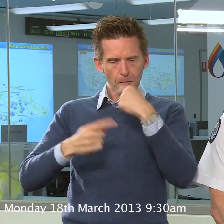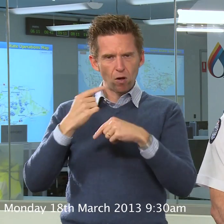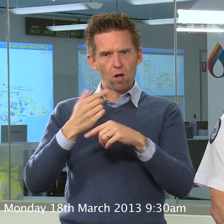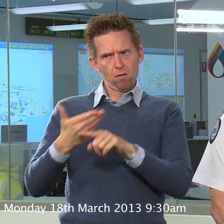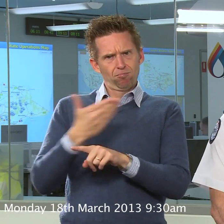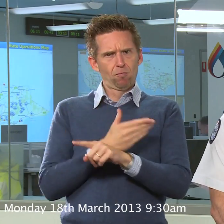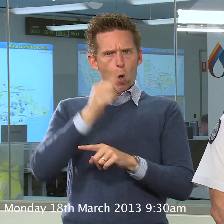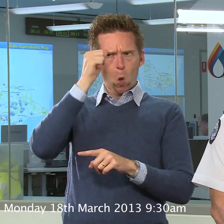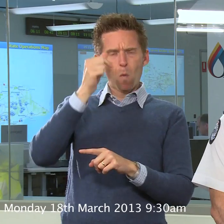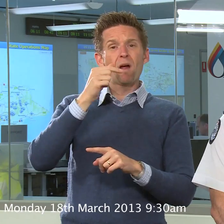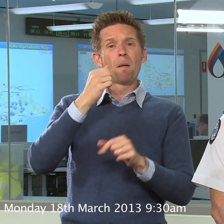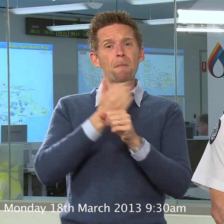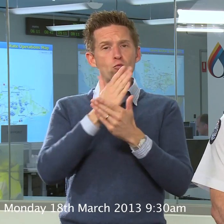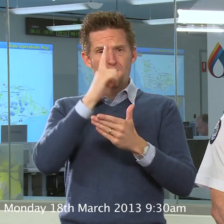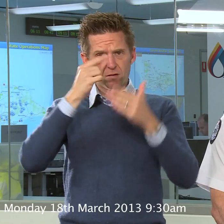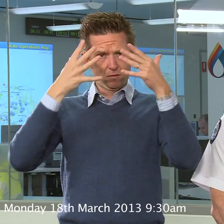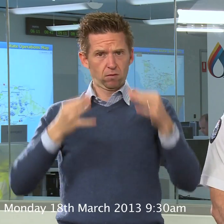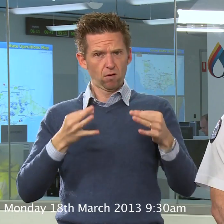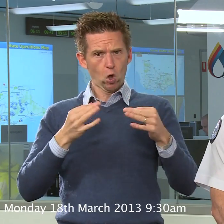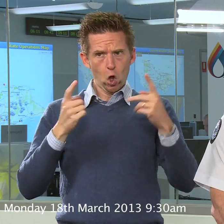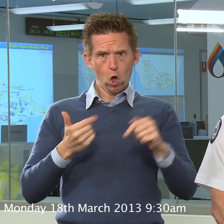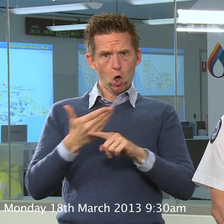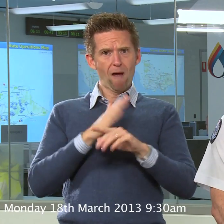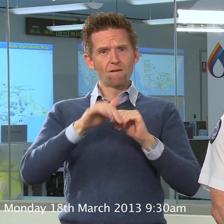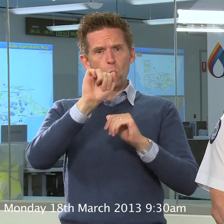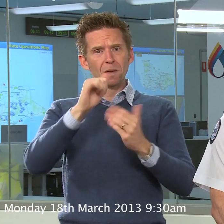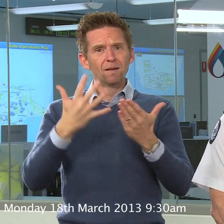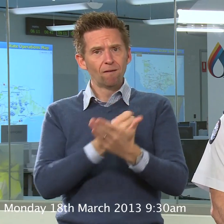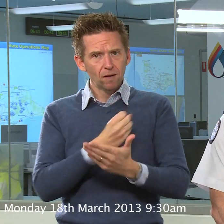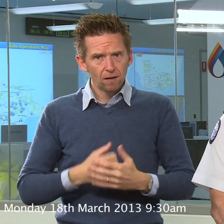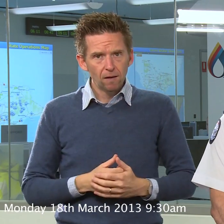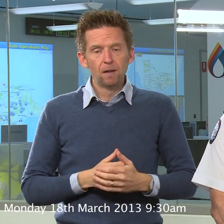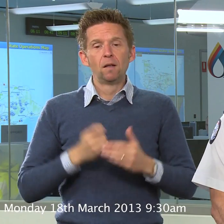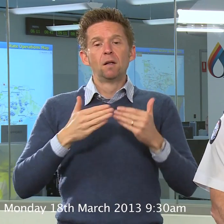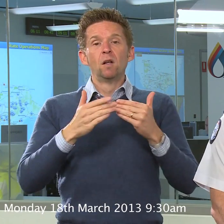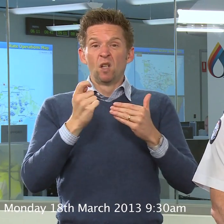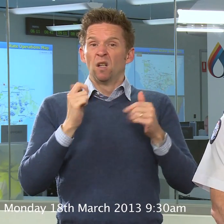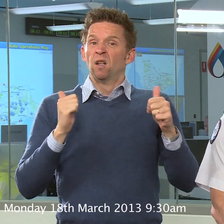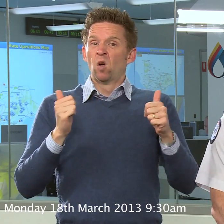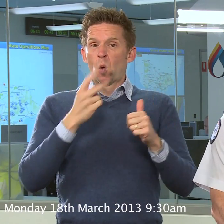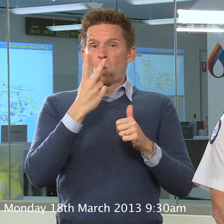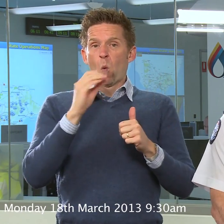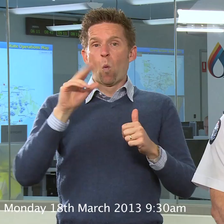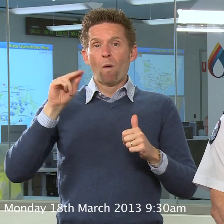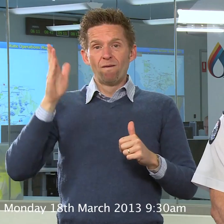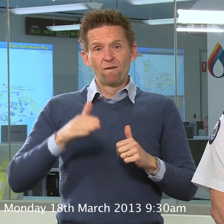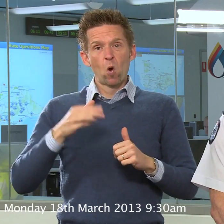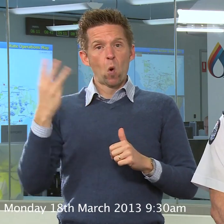Make those decisions early about your safety. We are nearly to the end of the 2012/13 fire season but there’s still a couple of weeks